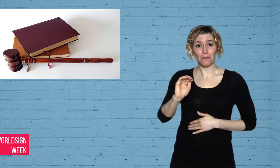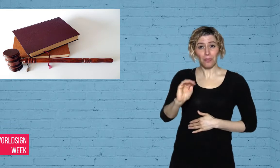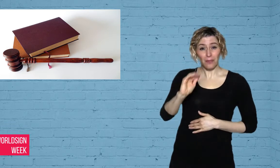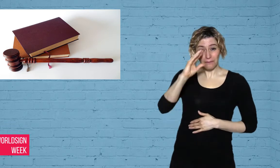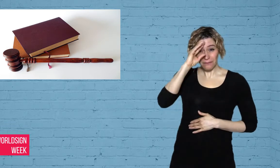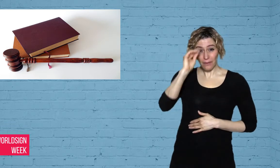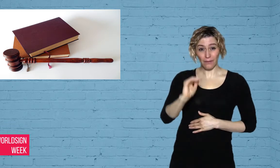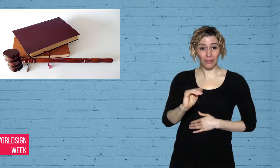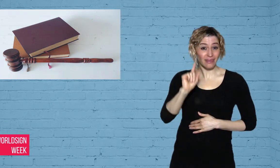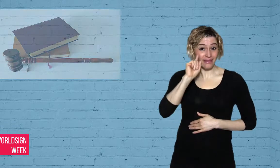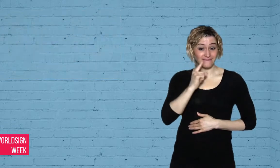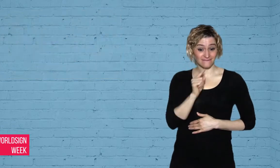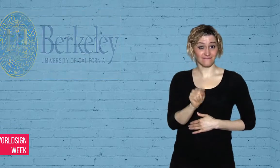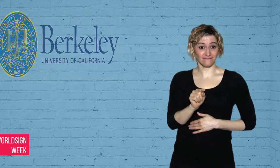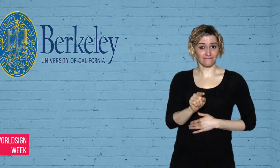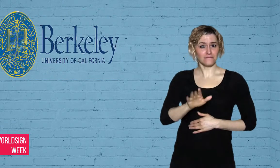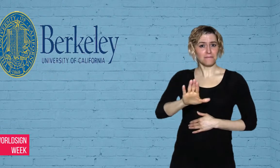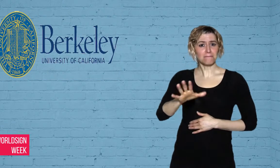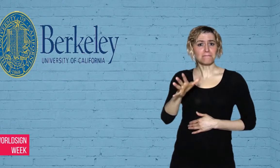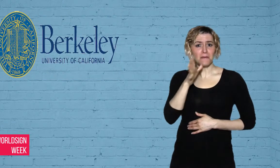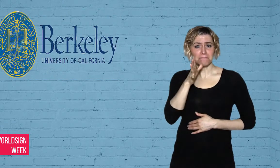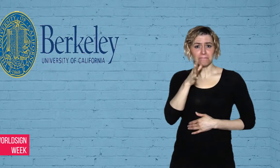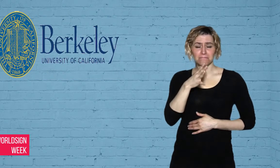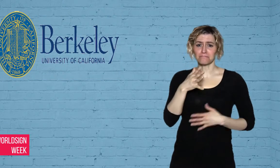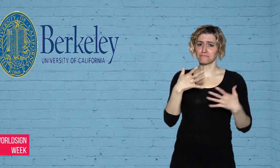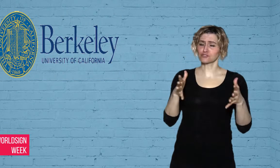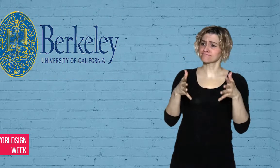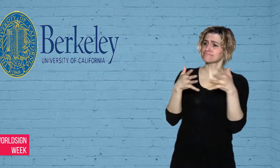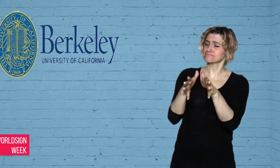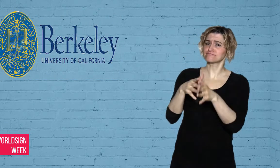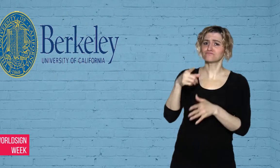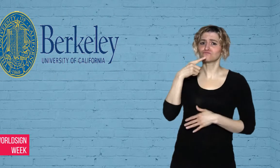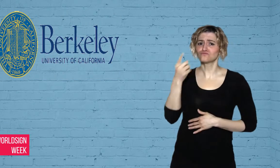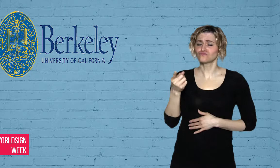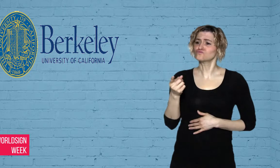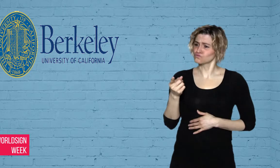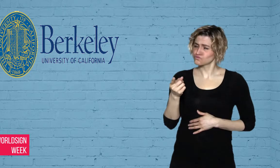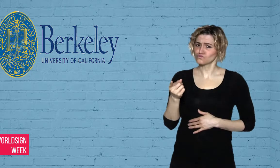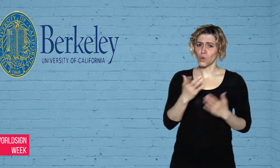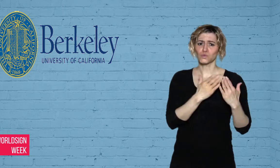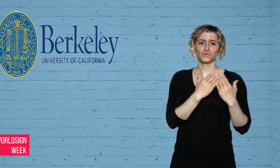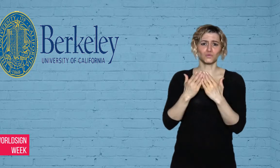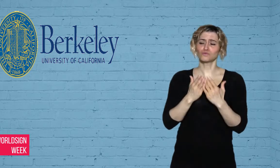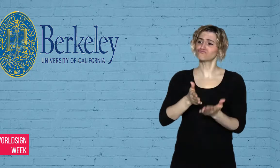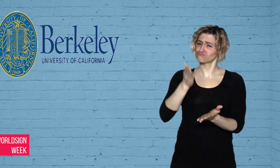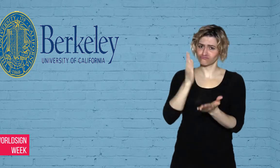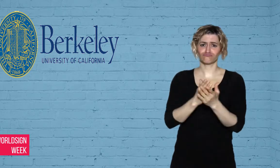not provided for the boy at all for two